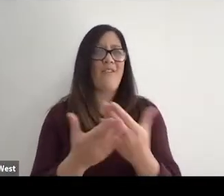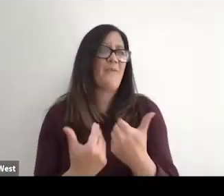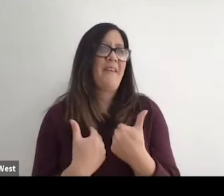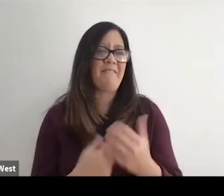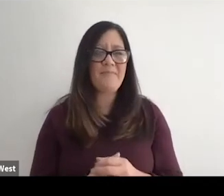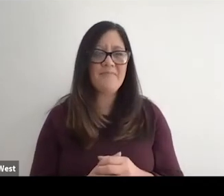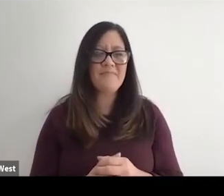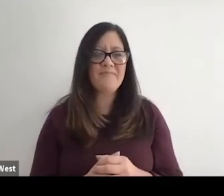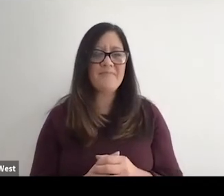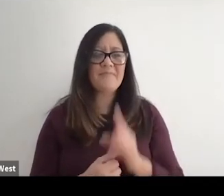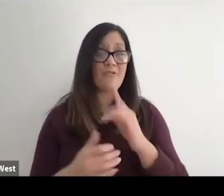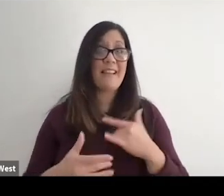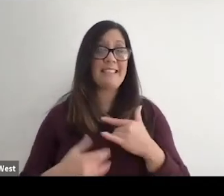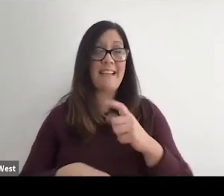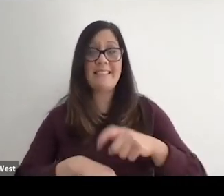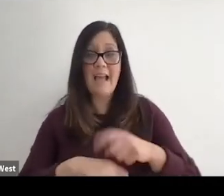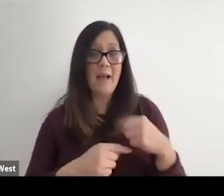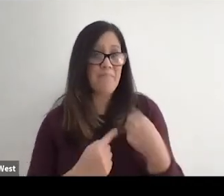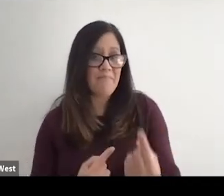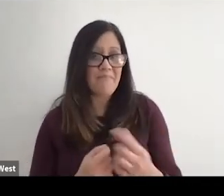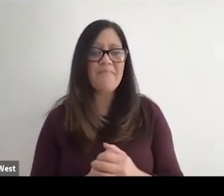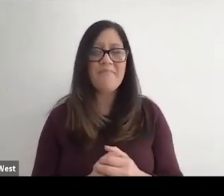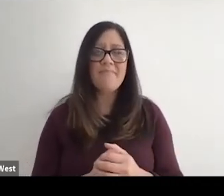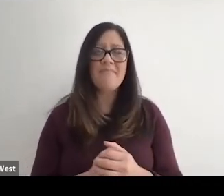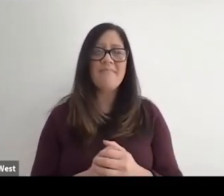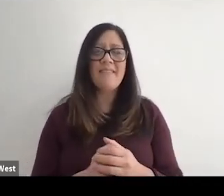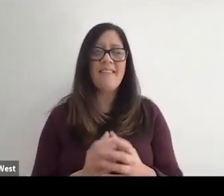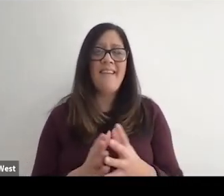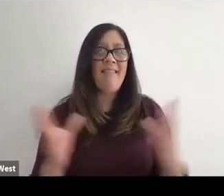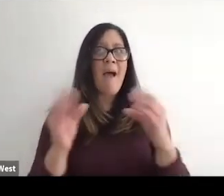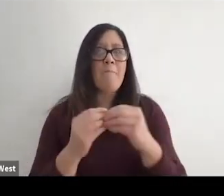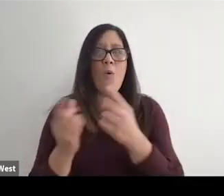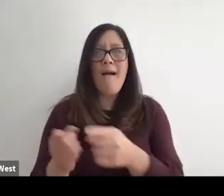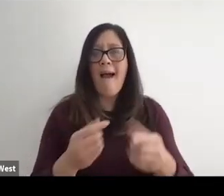So it's been a really exciting time. And a lot a lot more to come